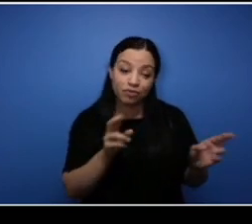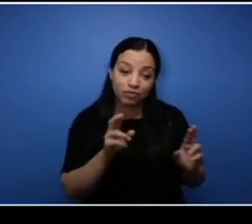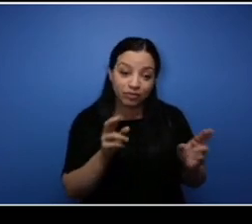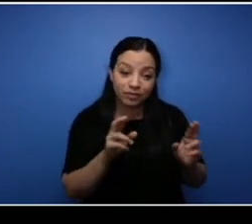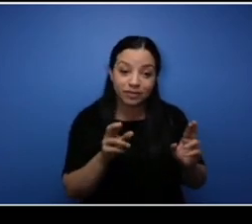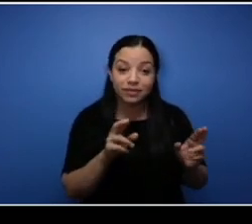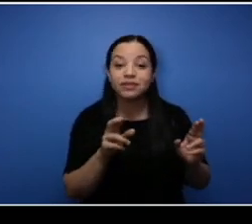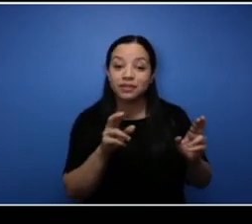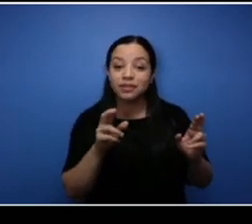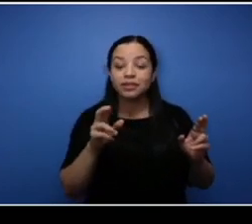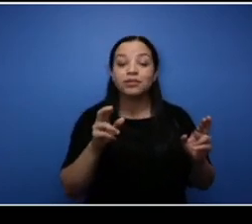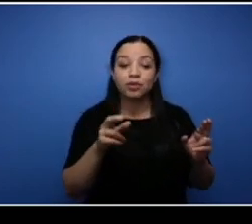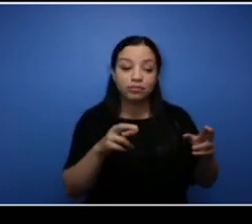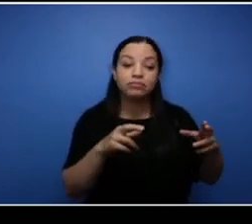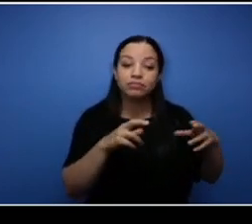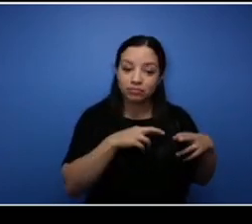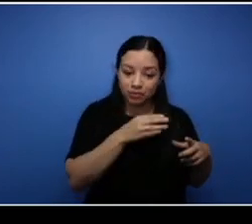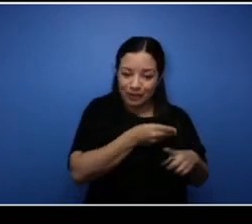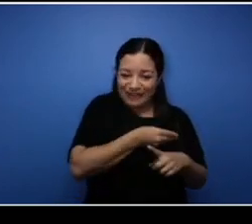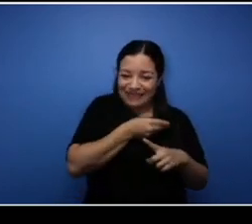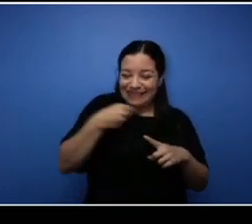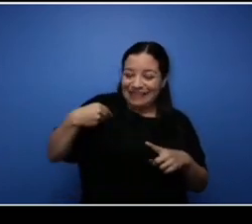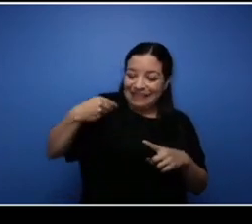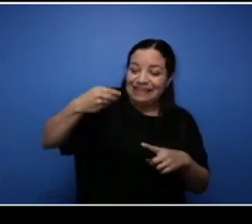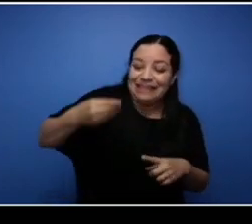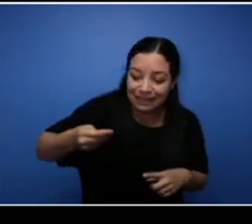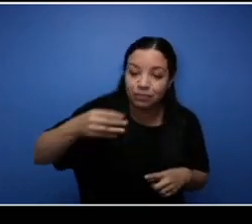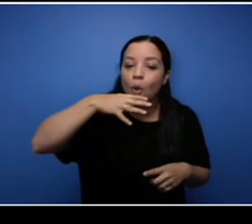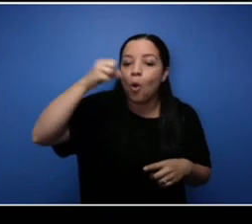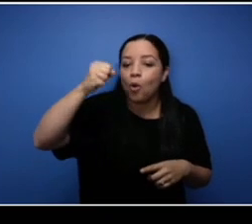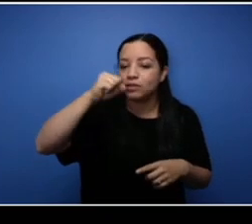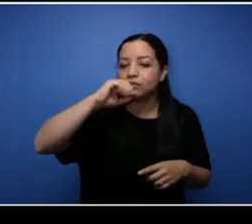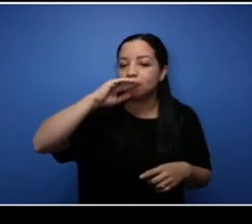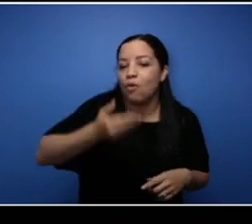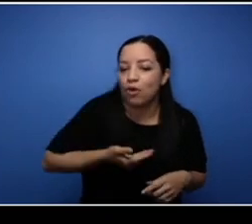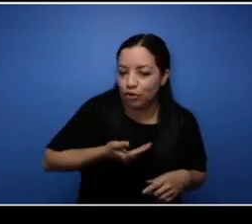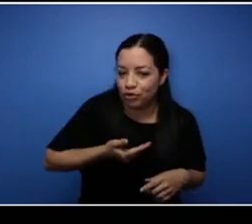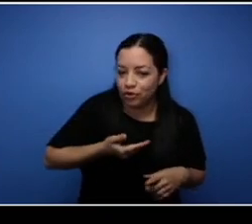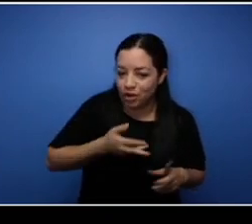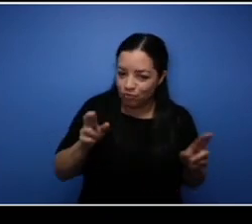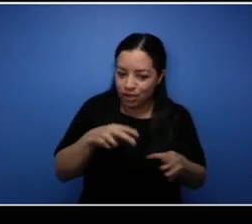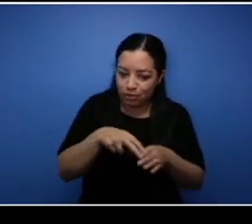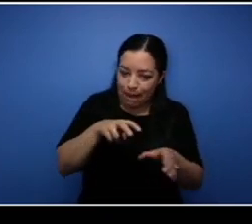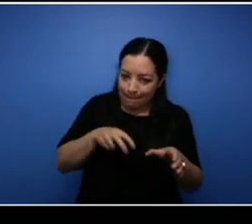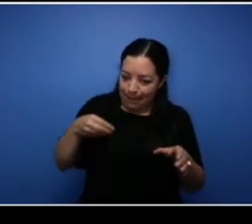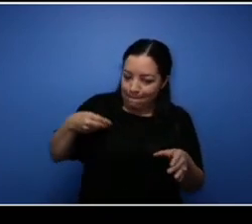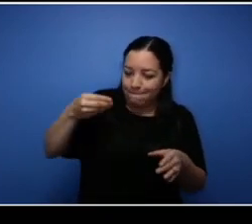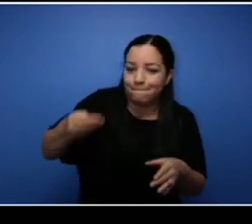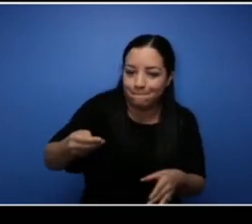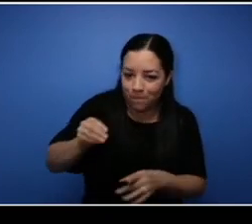be to my oldest daughter, for the cleaning company and for the Airbnb business I'm just